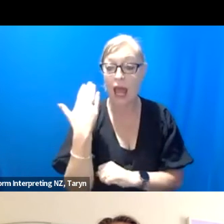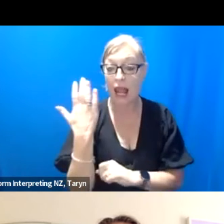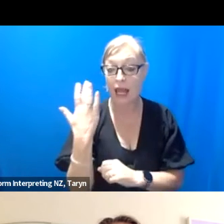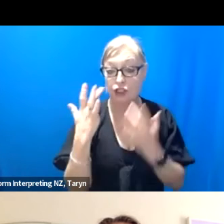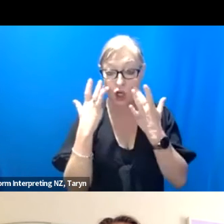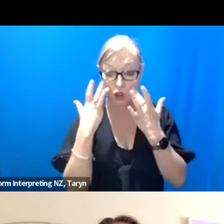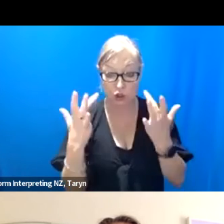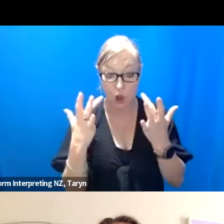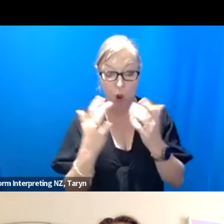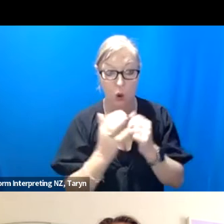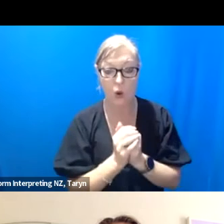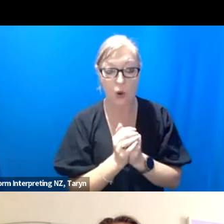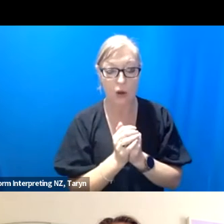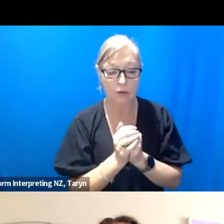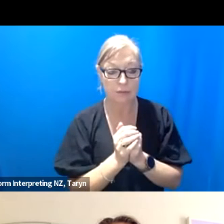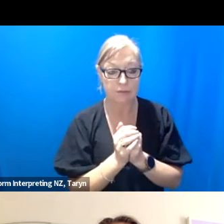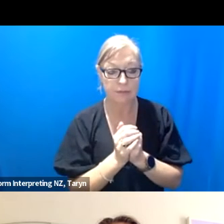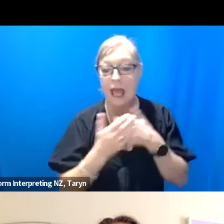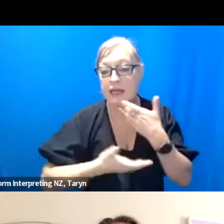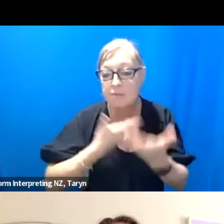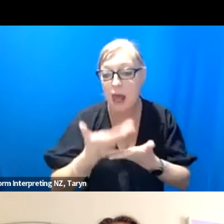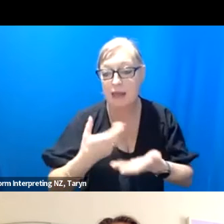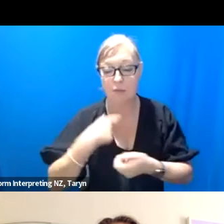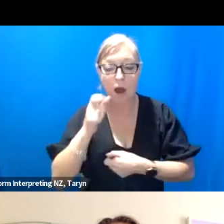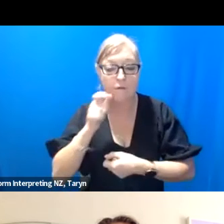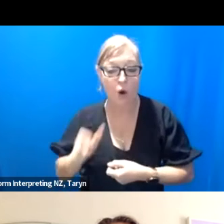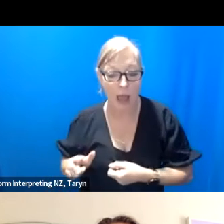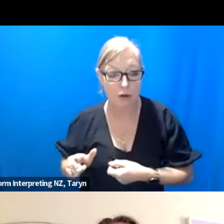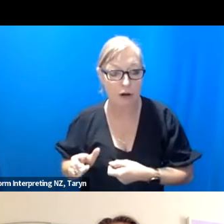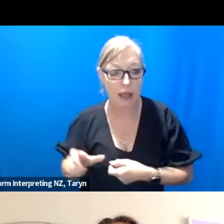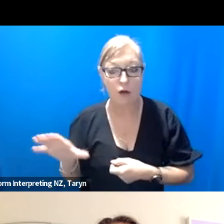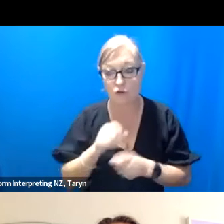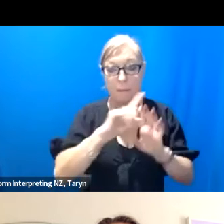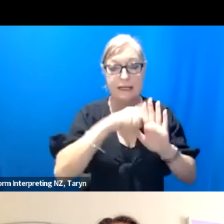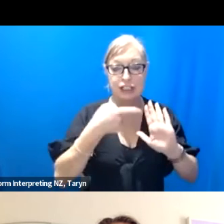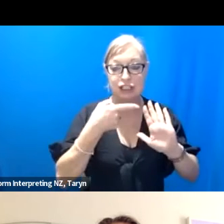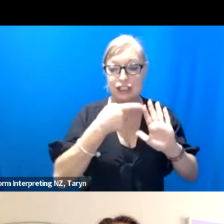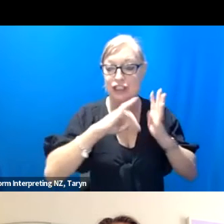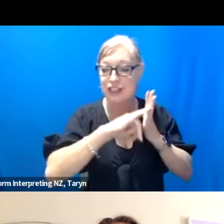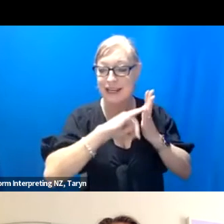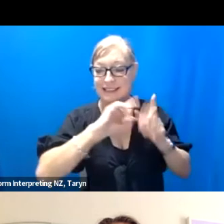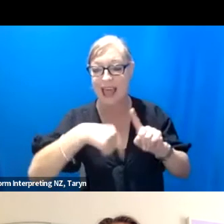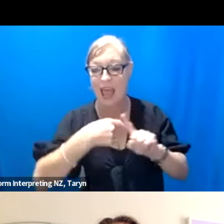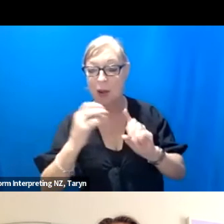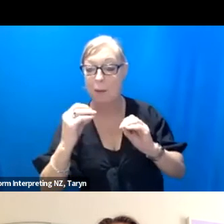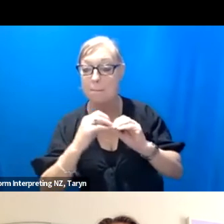kind of takes you through my vocabulary from Jess and Bill and how that built and a little